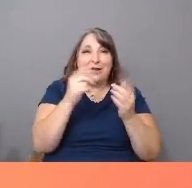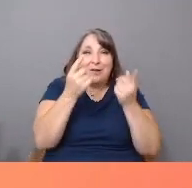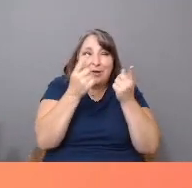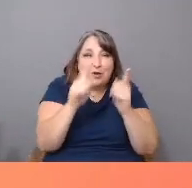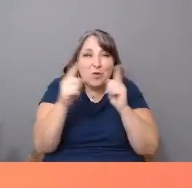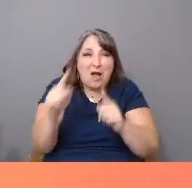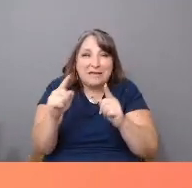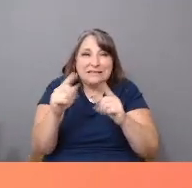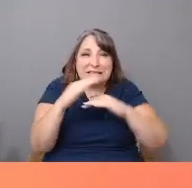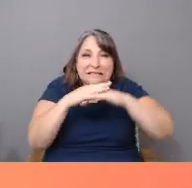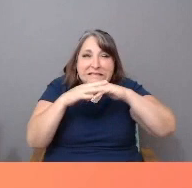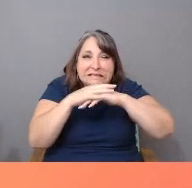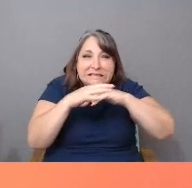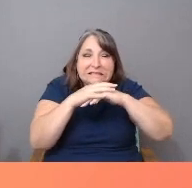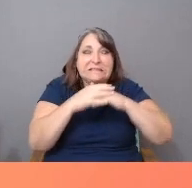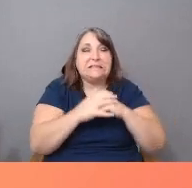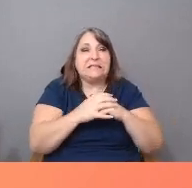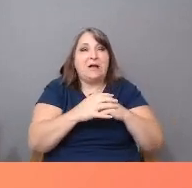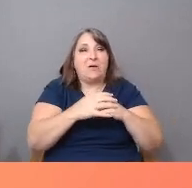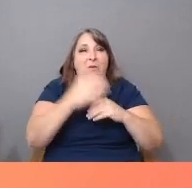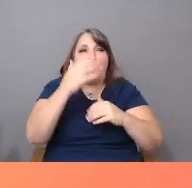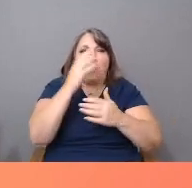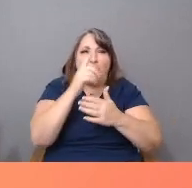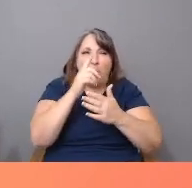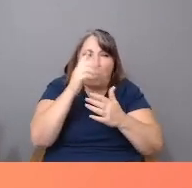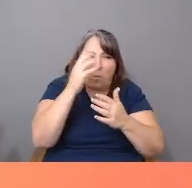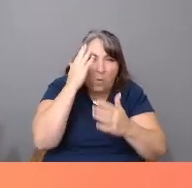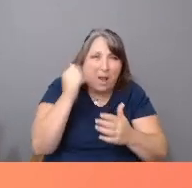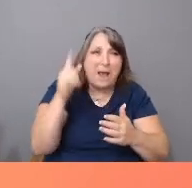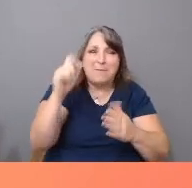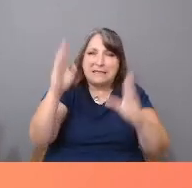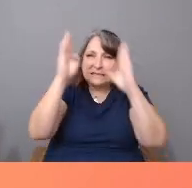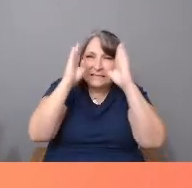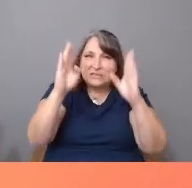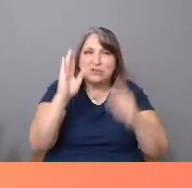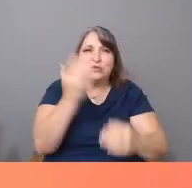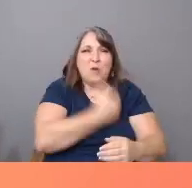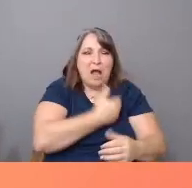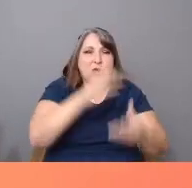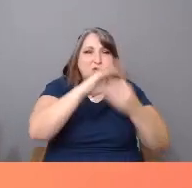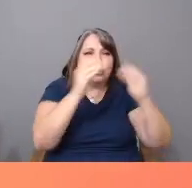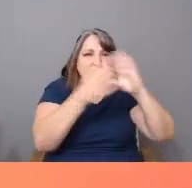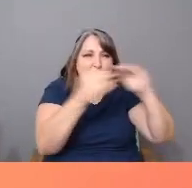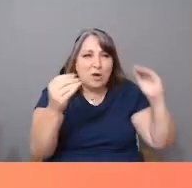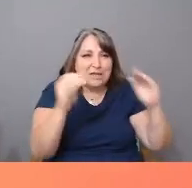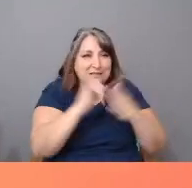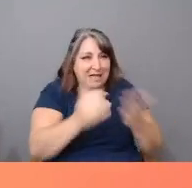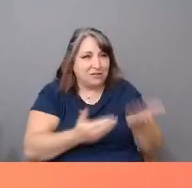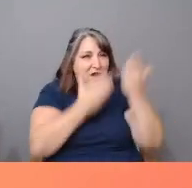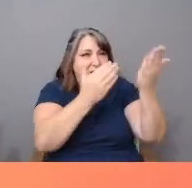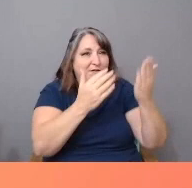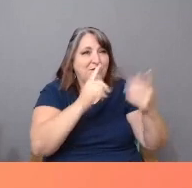and why it's imperative to hear our stories as authored from within our community voices,